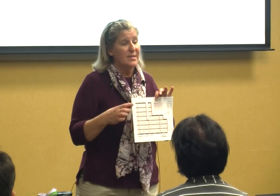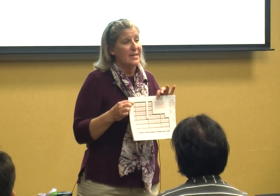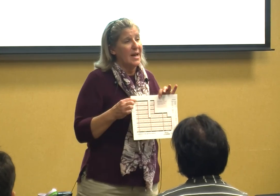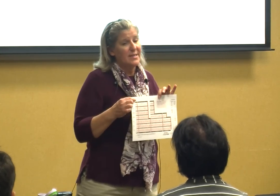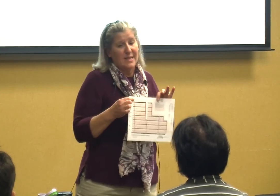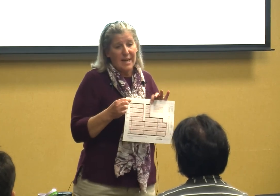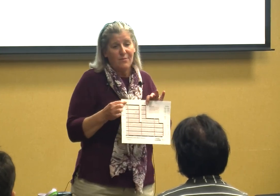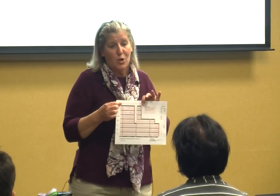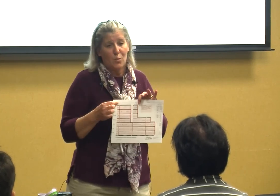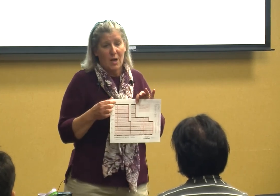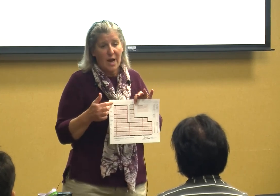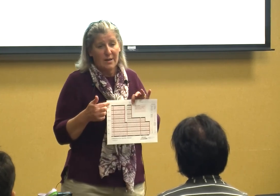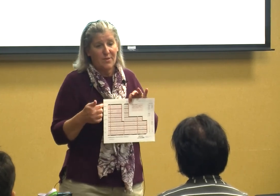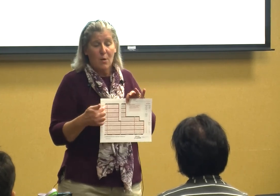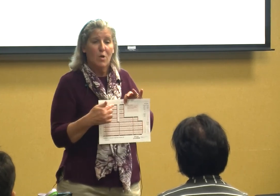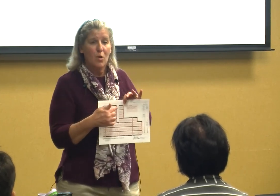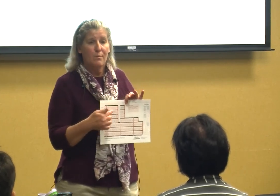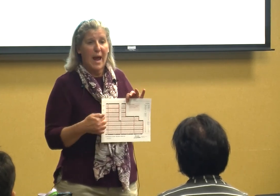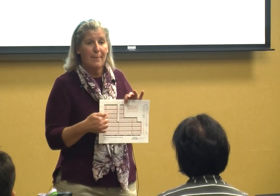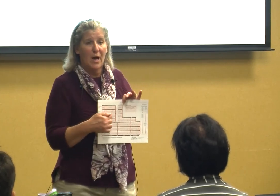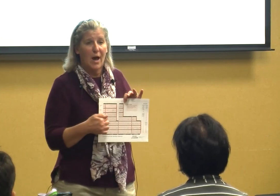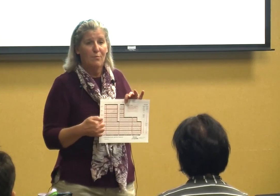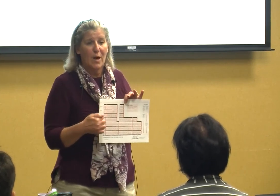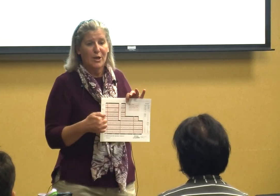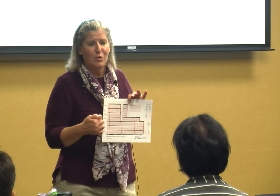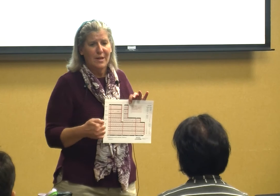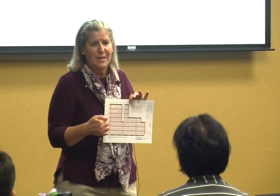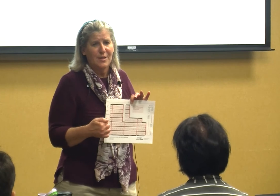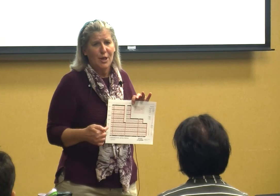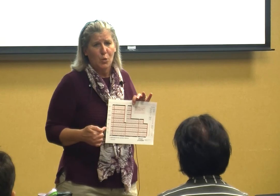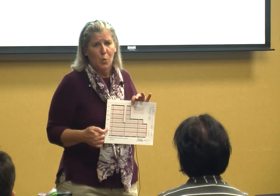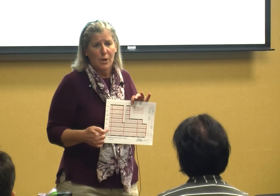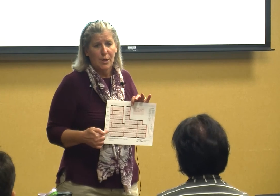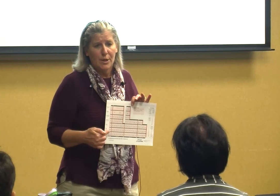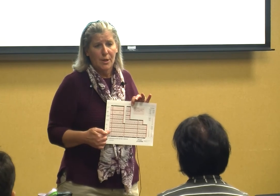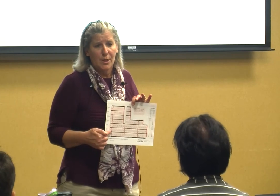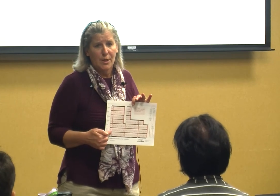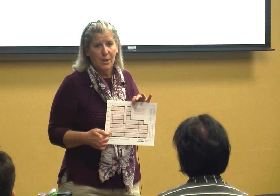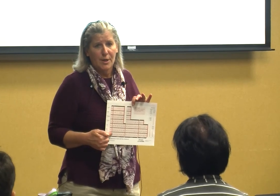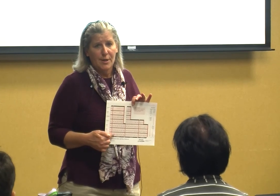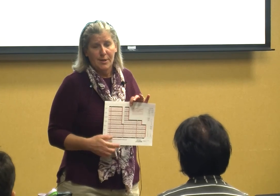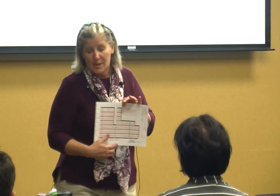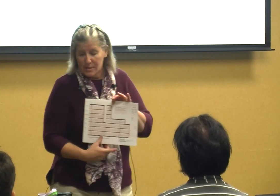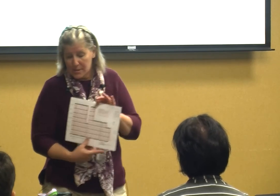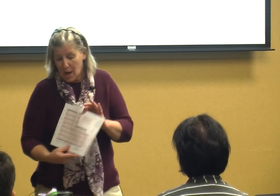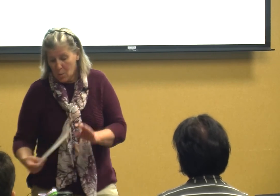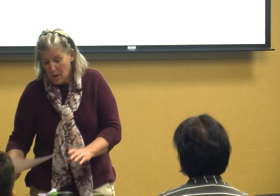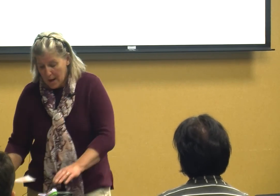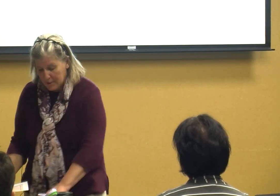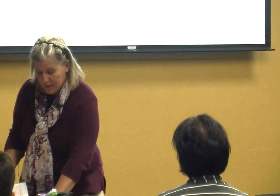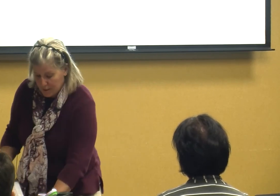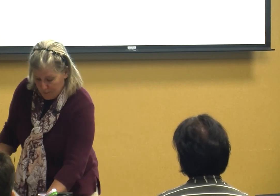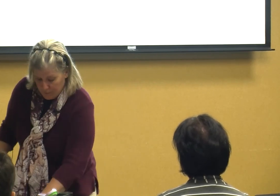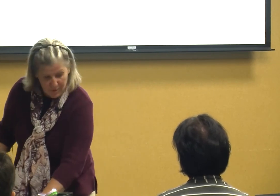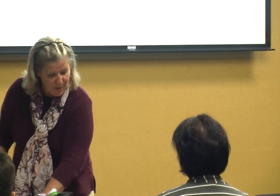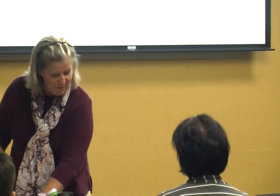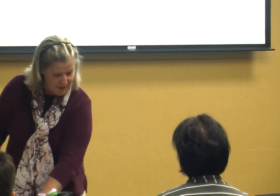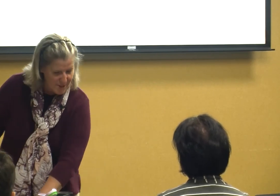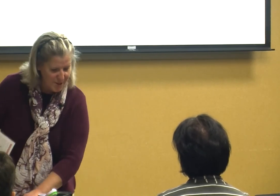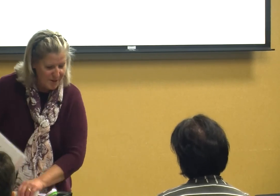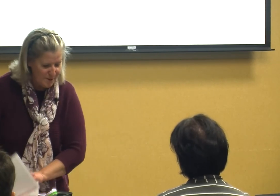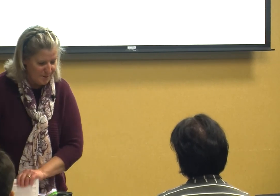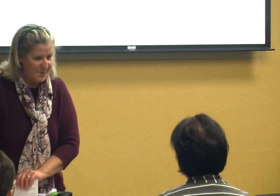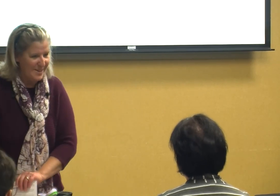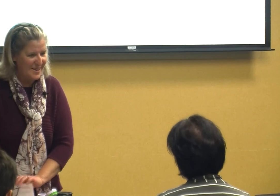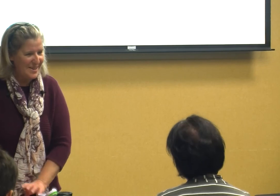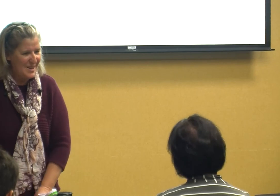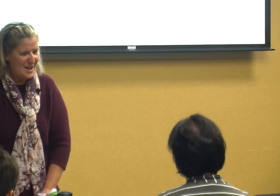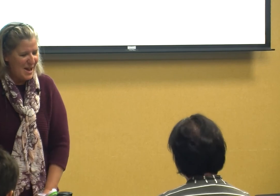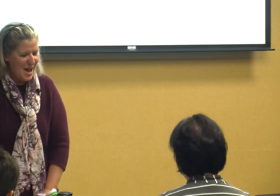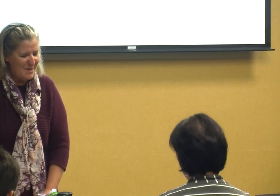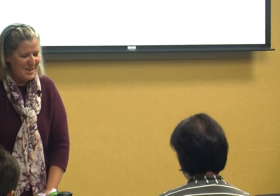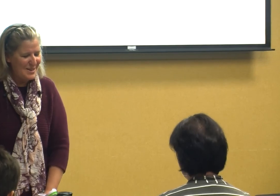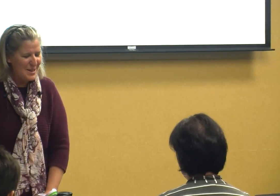it does give you kind of that roadmap of what you need to do so I'm gonna go look at you I mean look